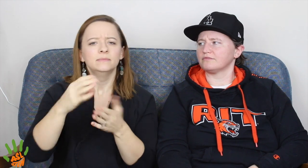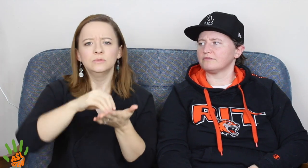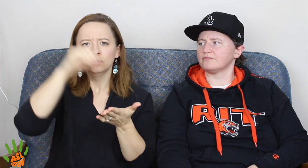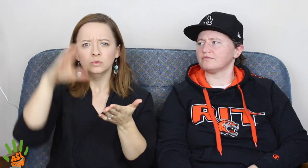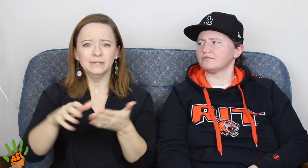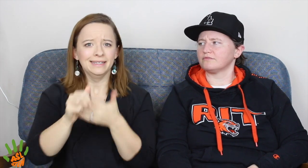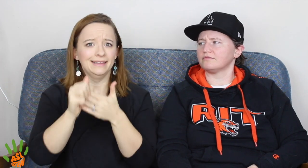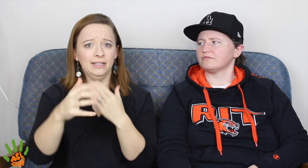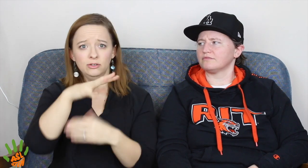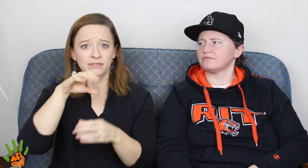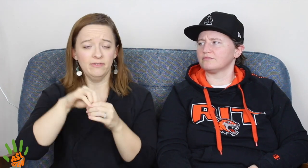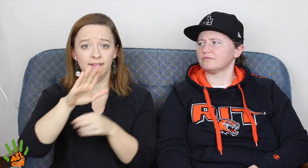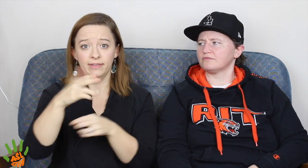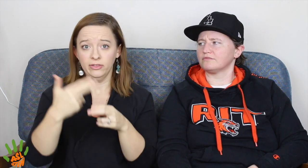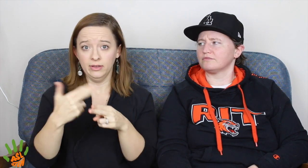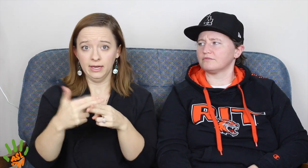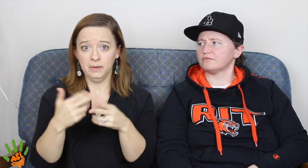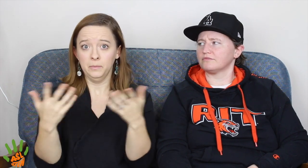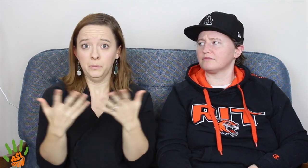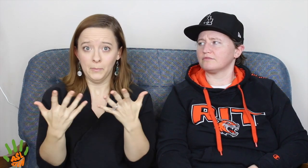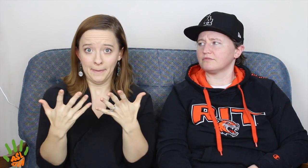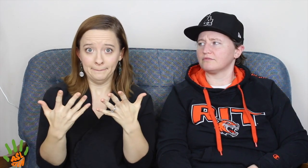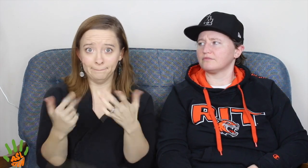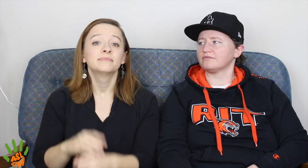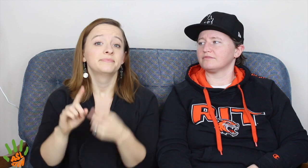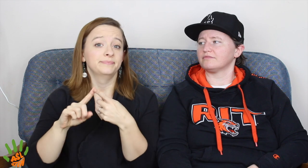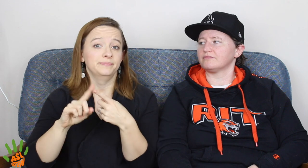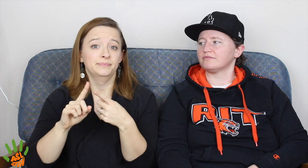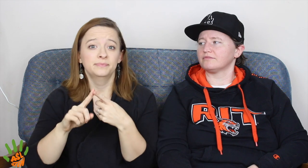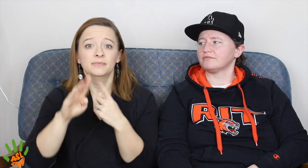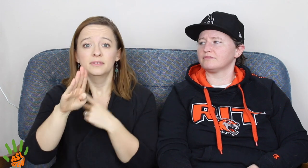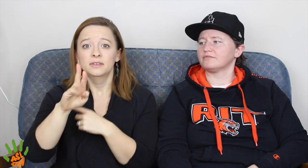There were 4 main student leaders. Their names were...